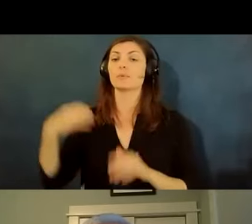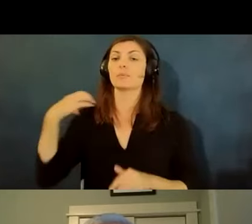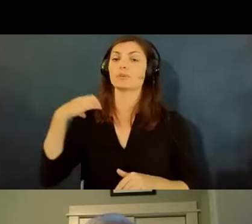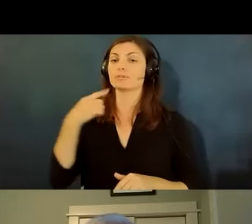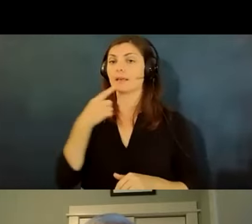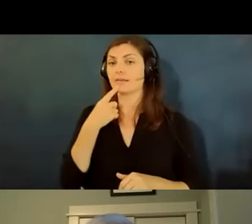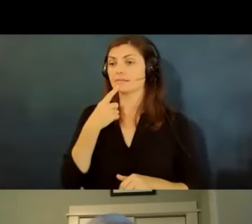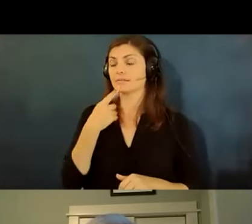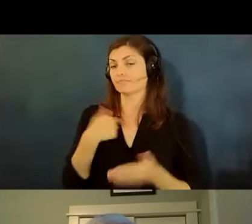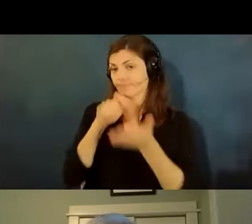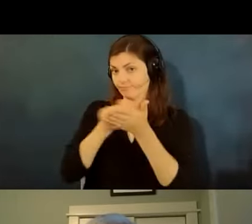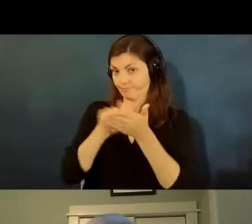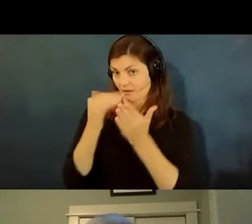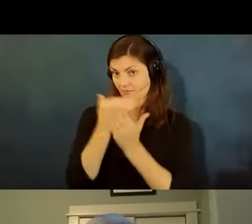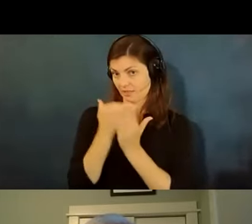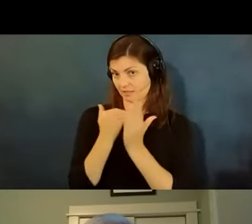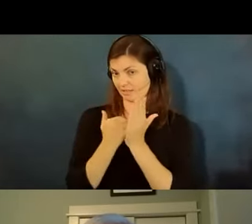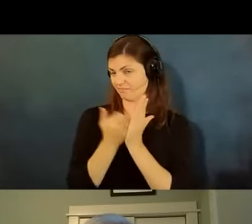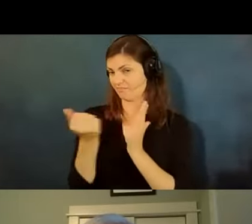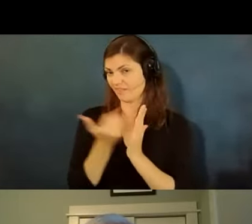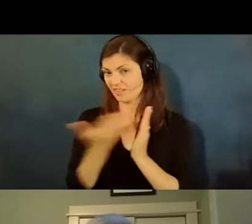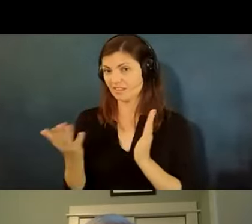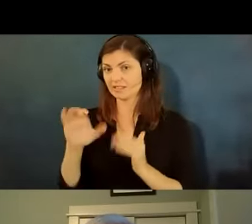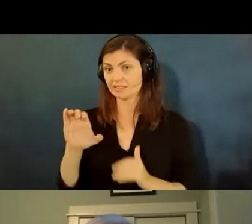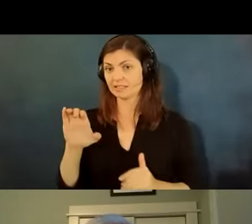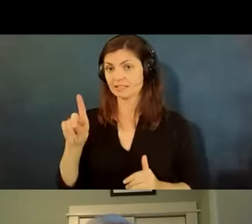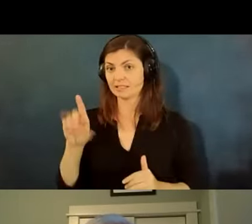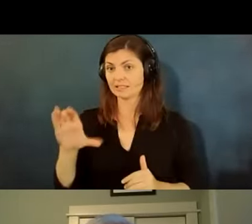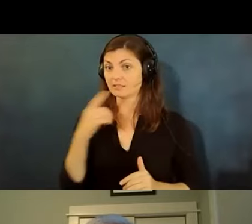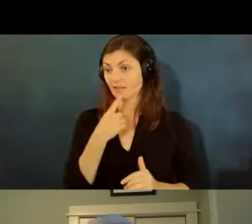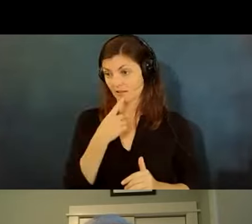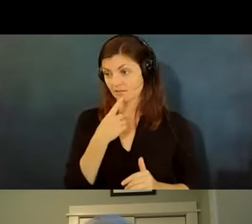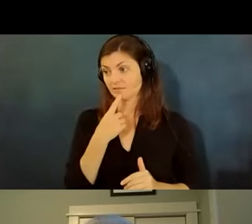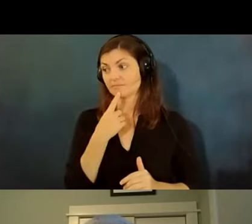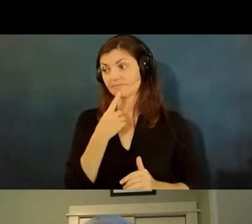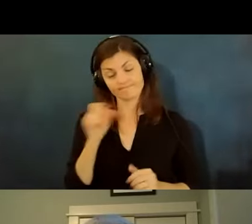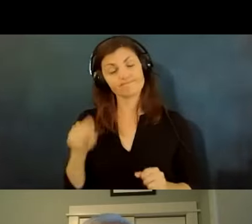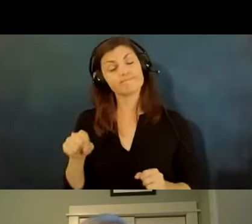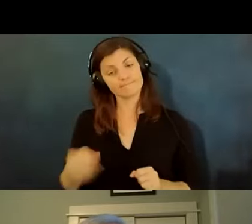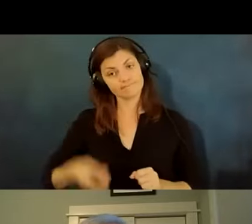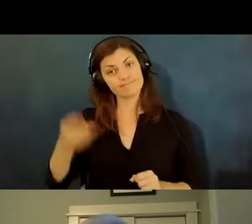i've written down a list of everything the cdc says is a definite risk factor or a